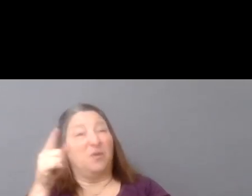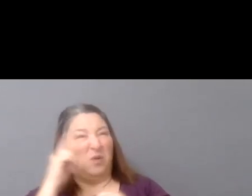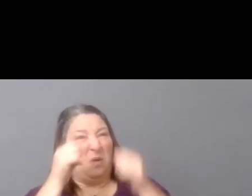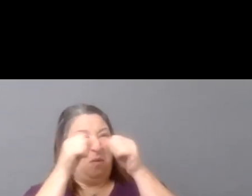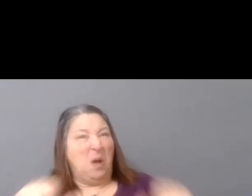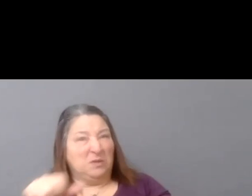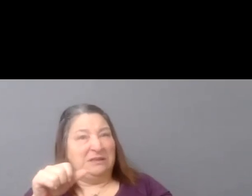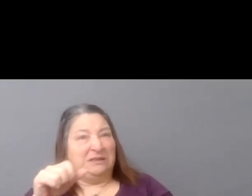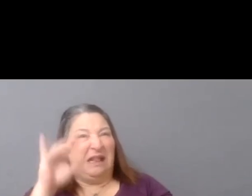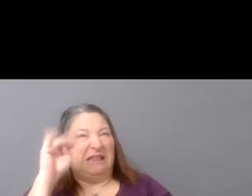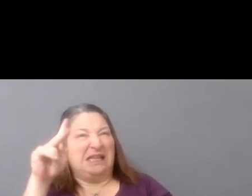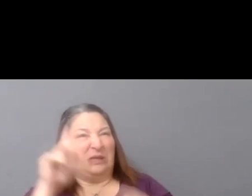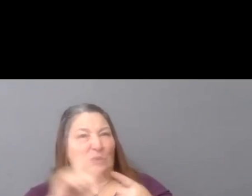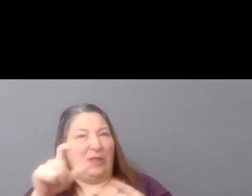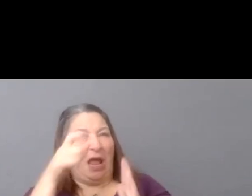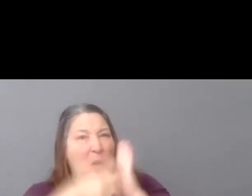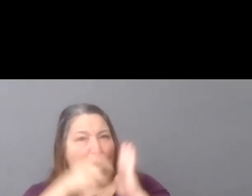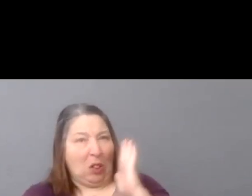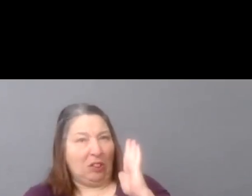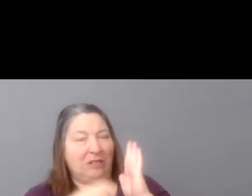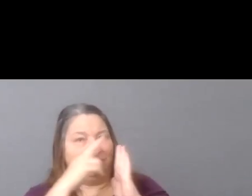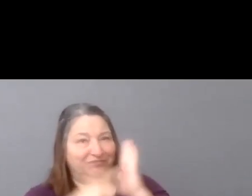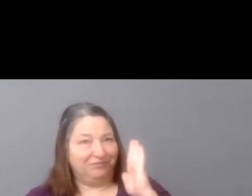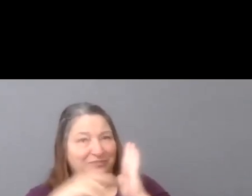What really stuck with me from that piece